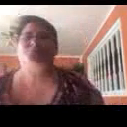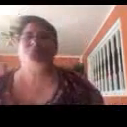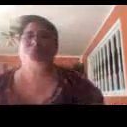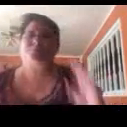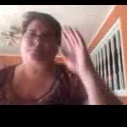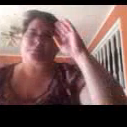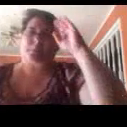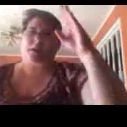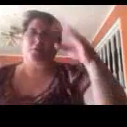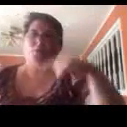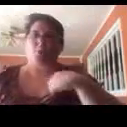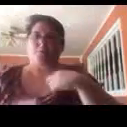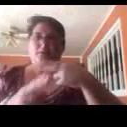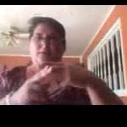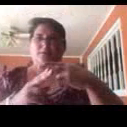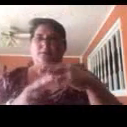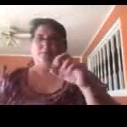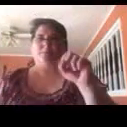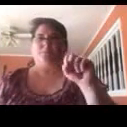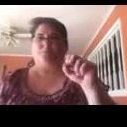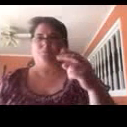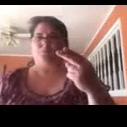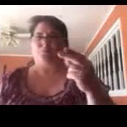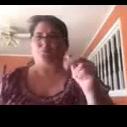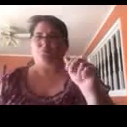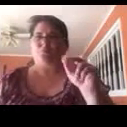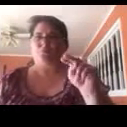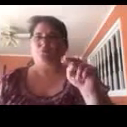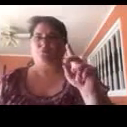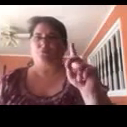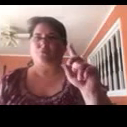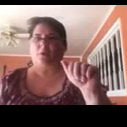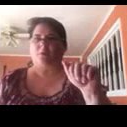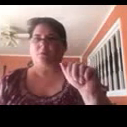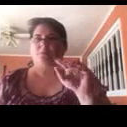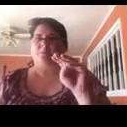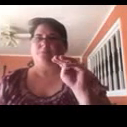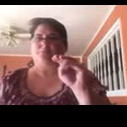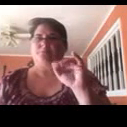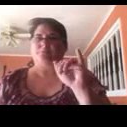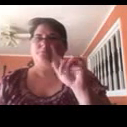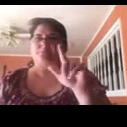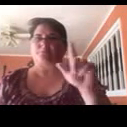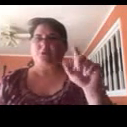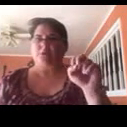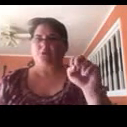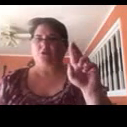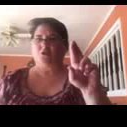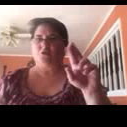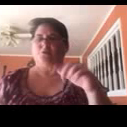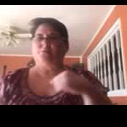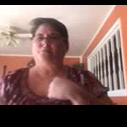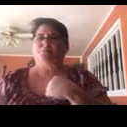Hello, my name is Shanda Miller.